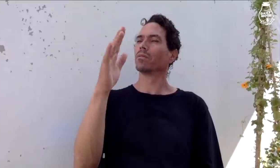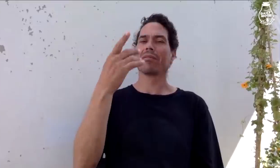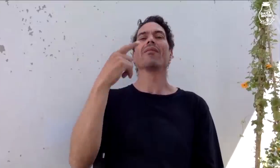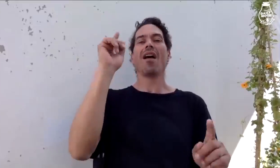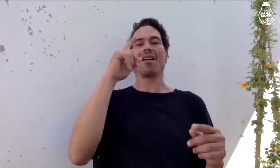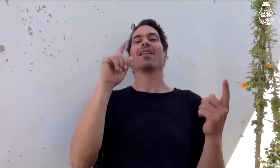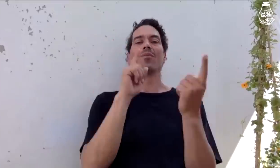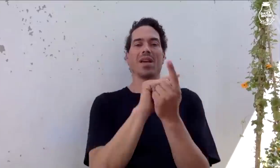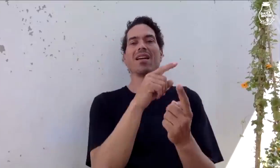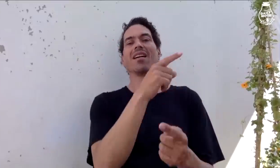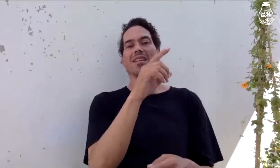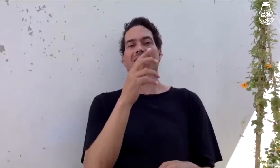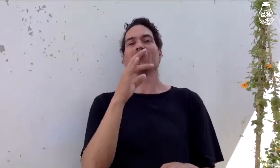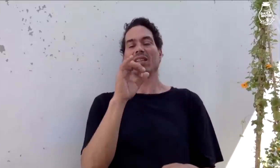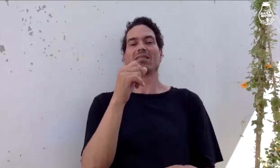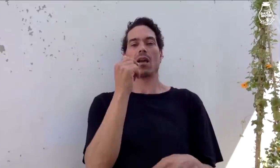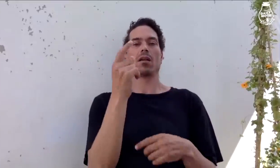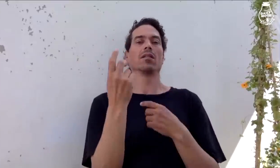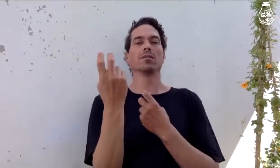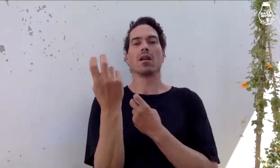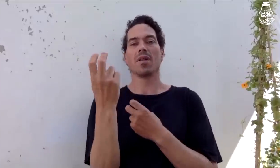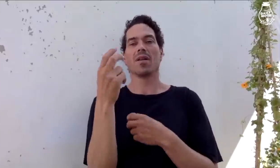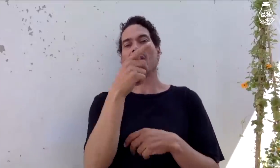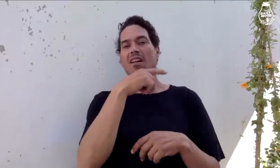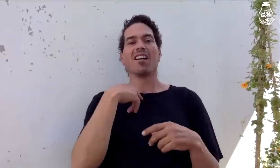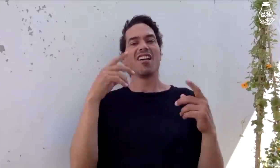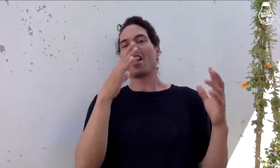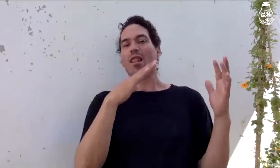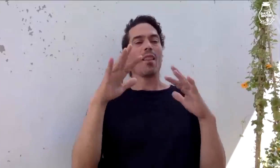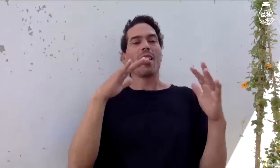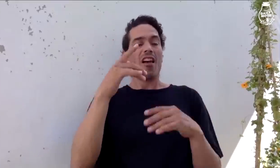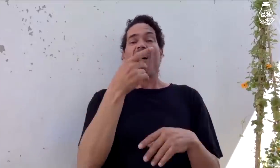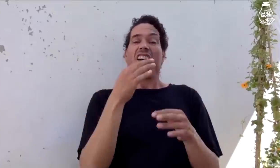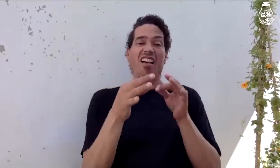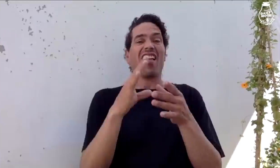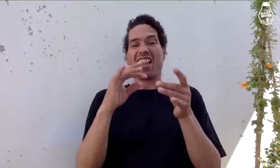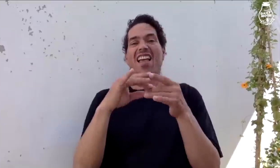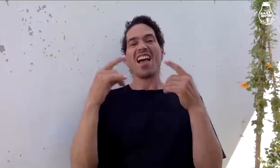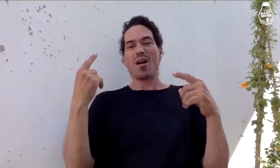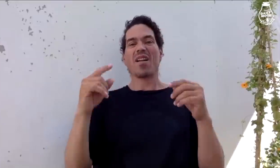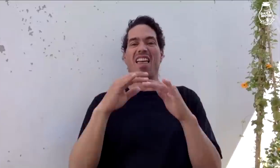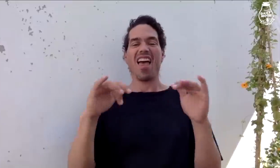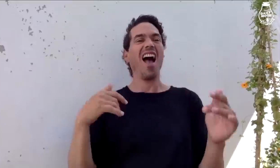I was 25 or so when I finally met Chris. We talked and he told me so much about what happened,